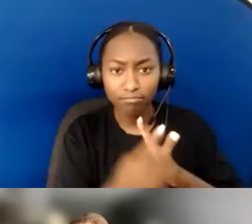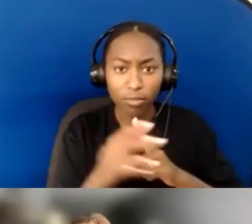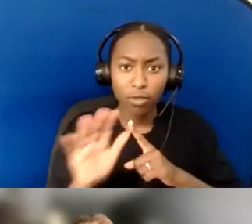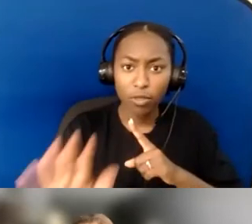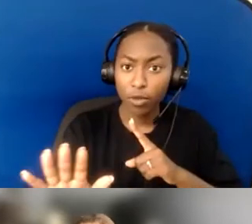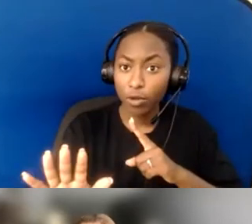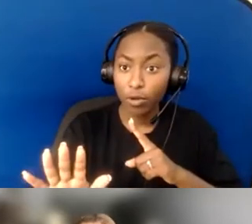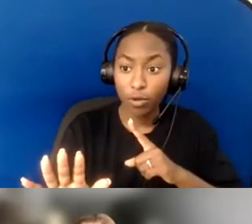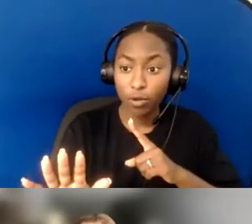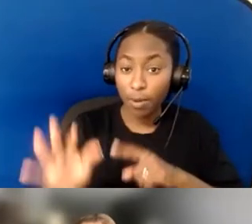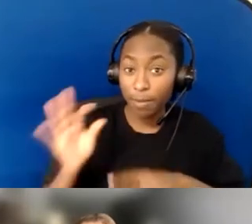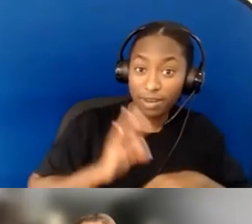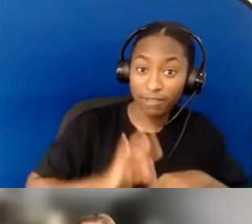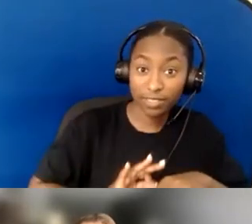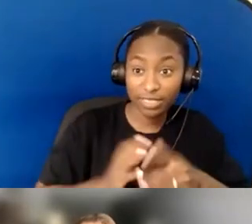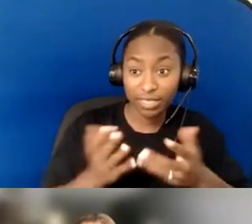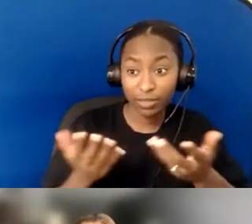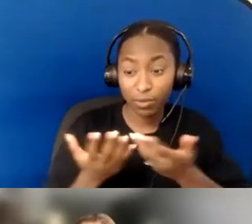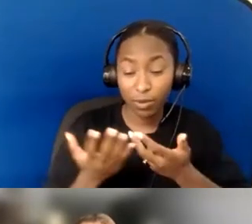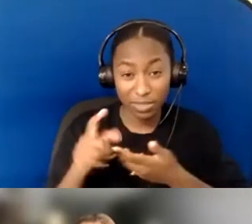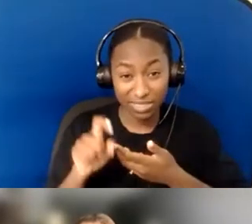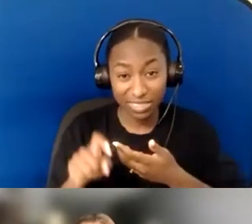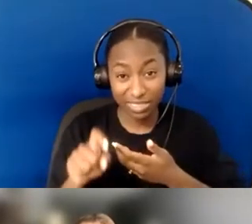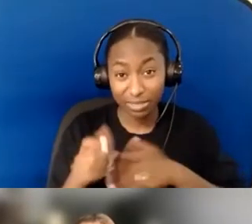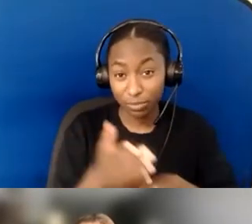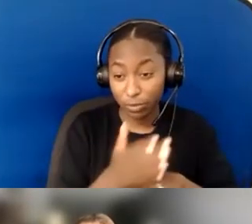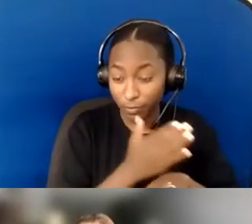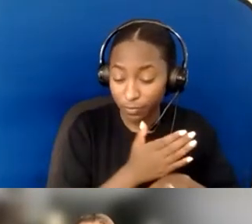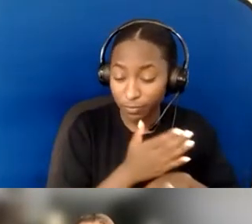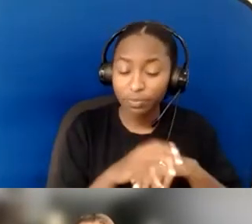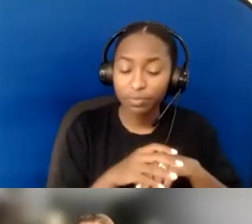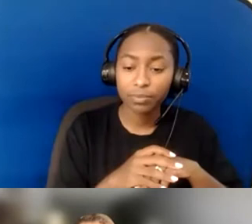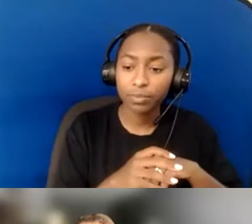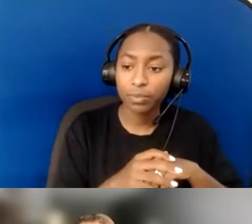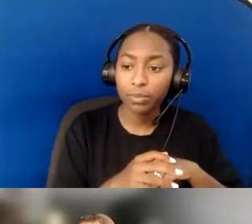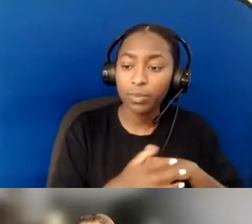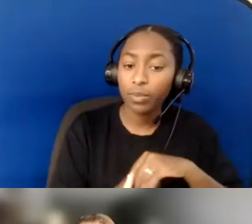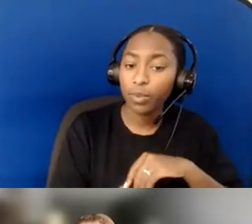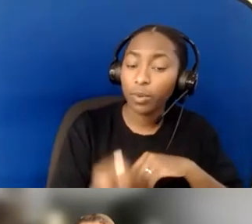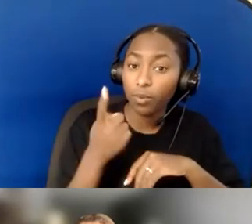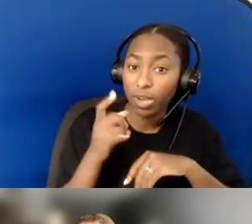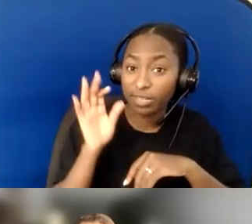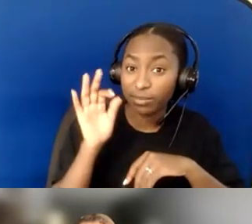...One of our pastors sits in on our ministry,